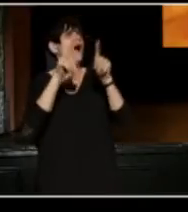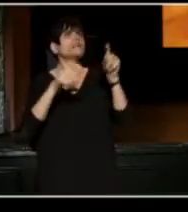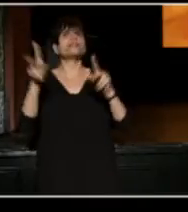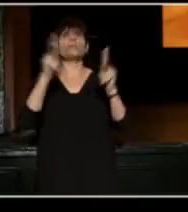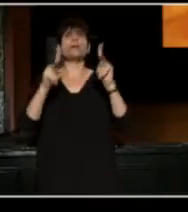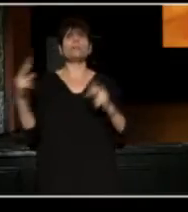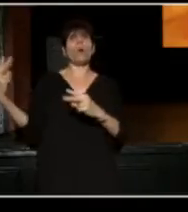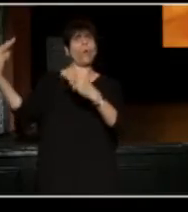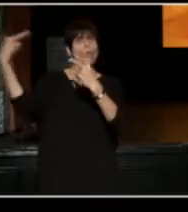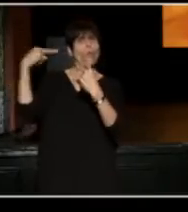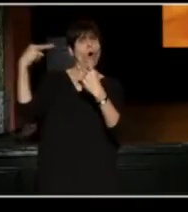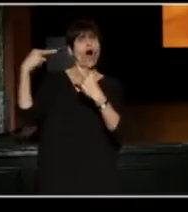on Livestream, thank you!